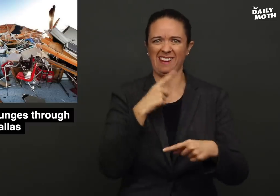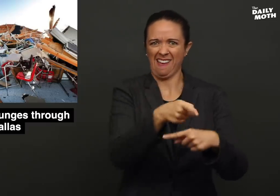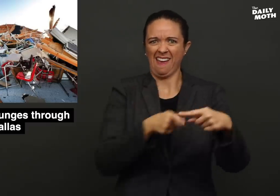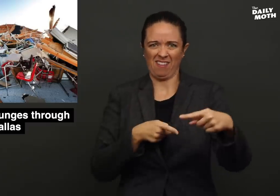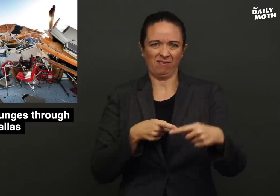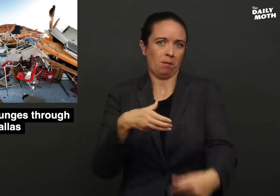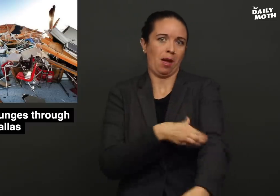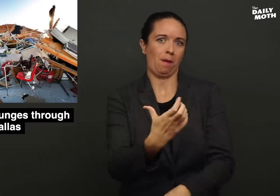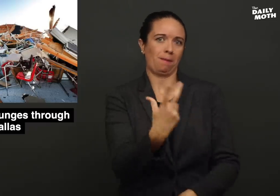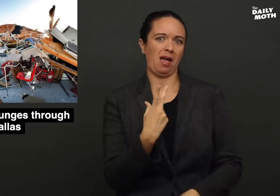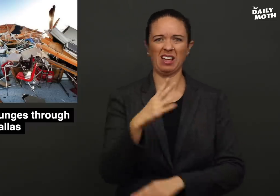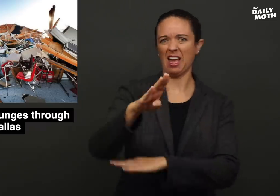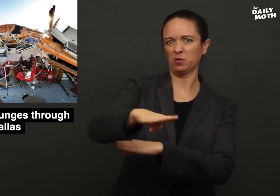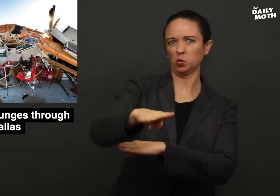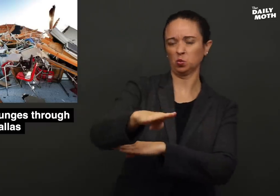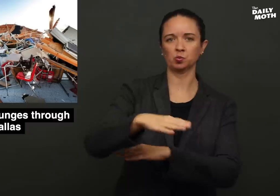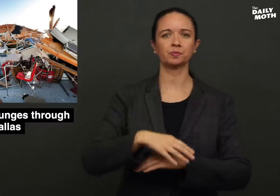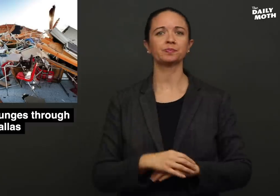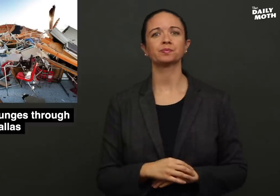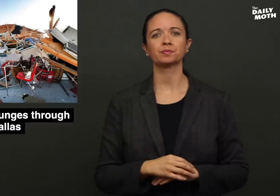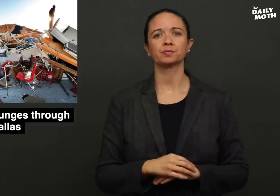half got their power back in the afternoon.